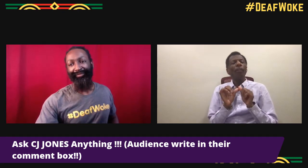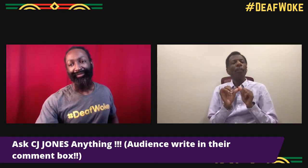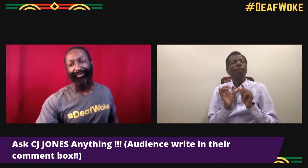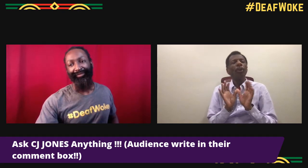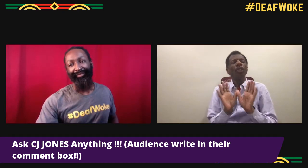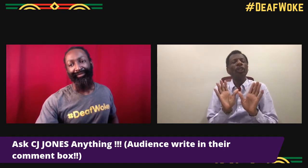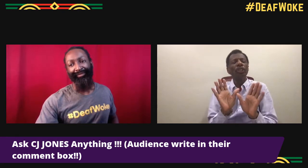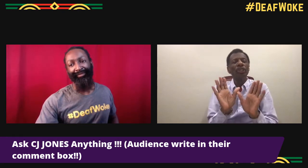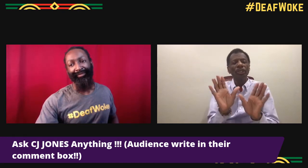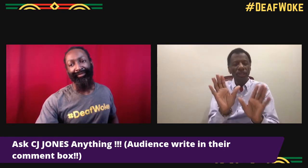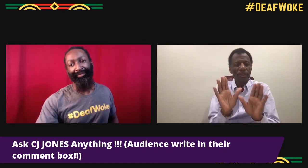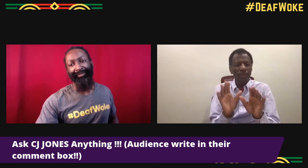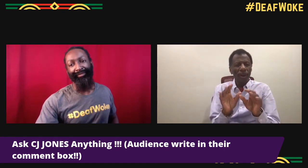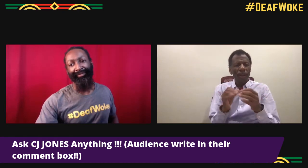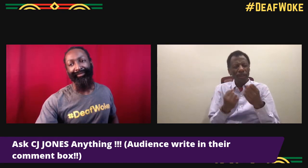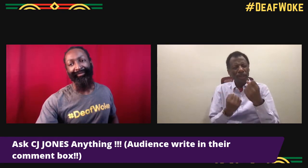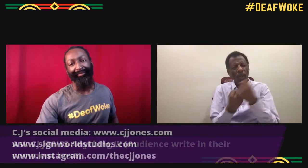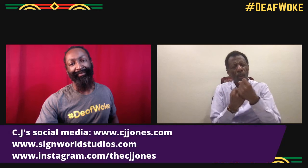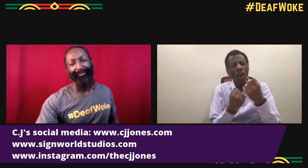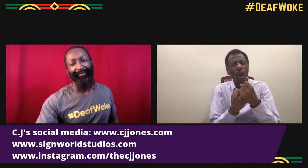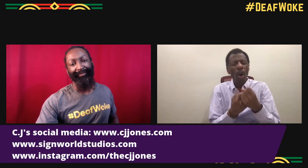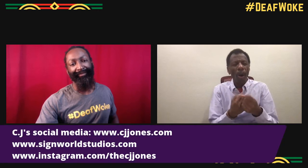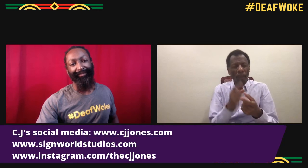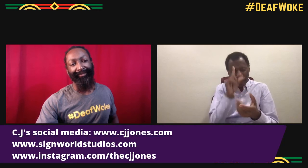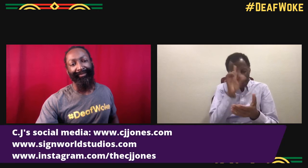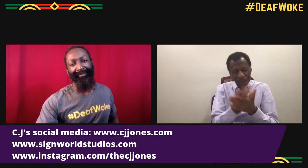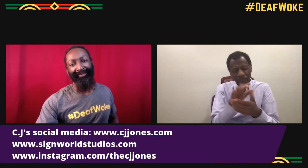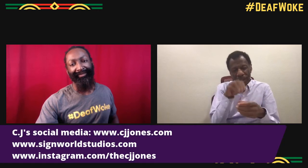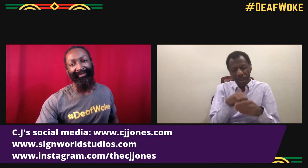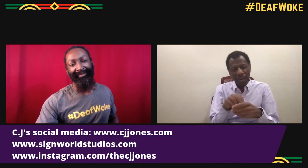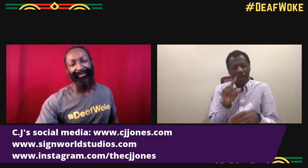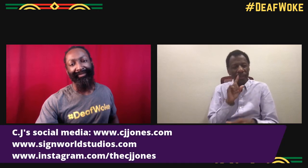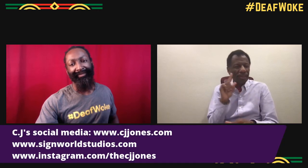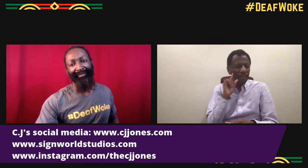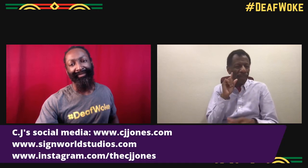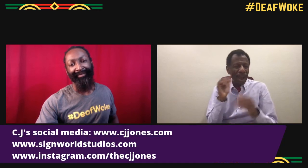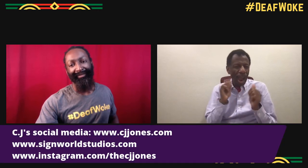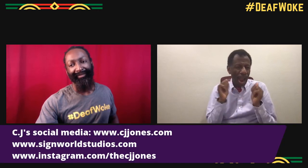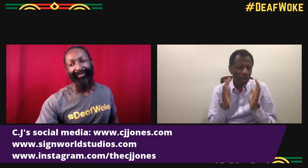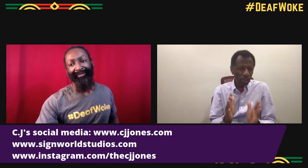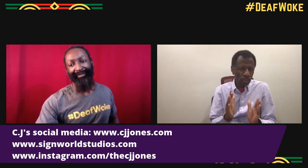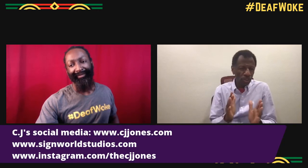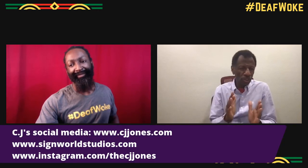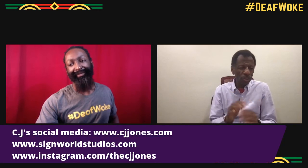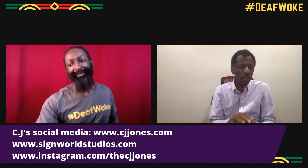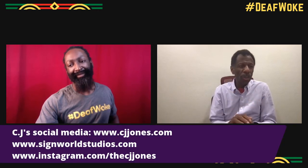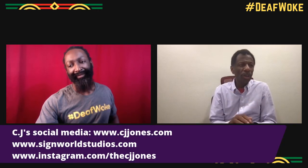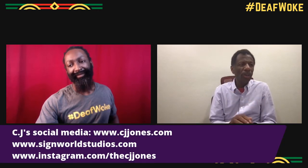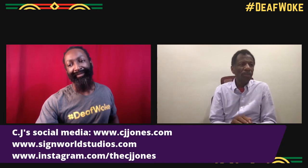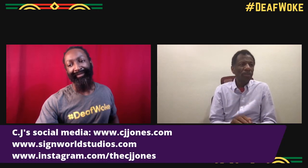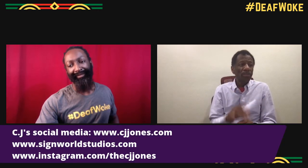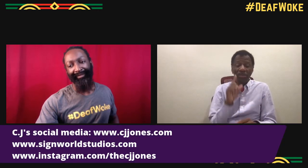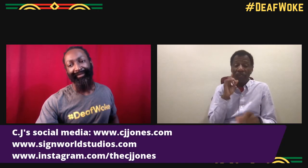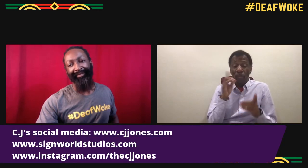The message I wanna give the people is push, push yourself, push deaf,